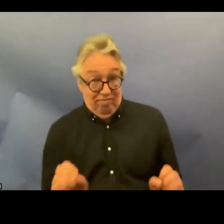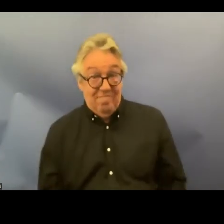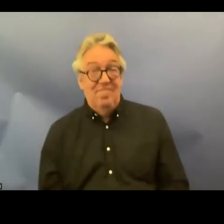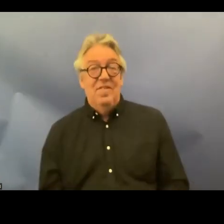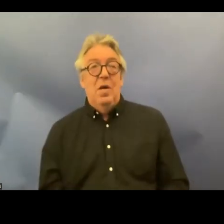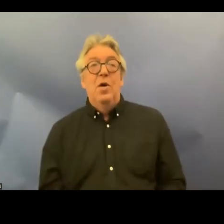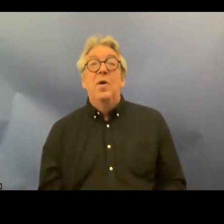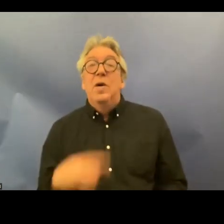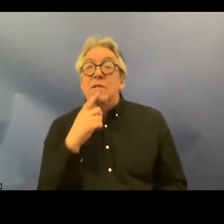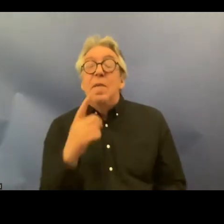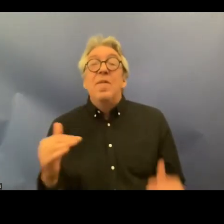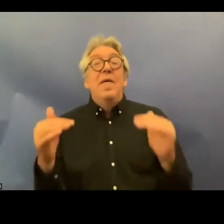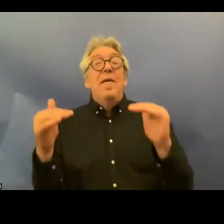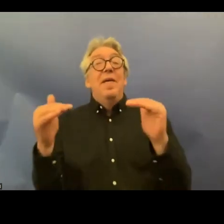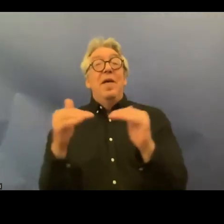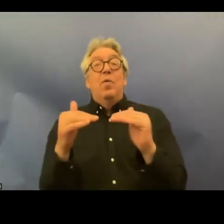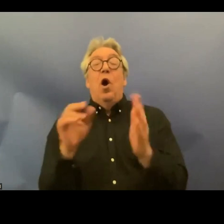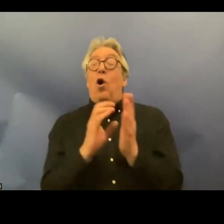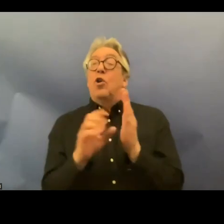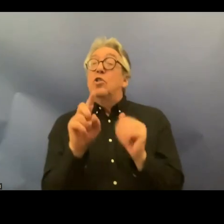recognition before the law under article 12